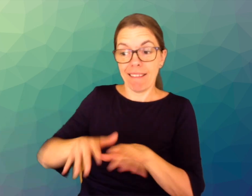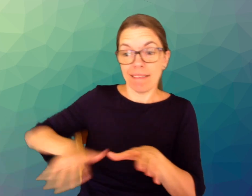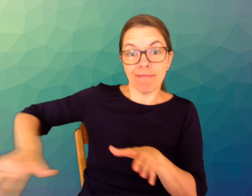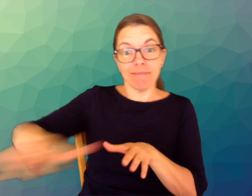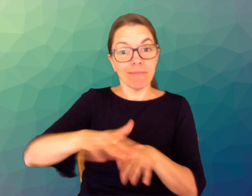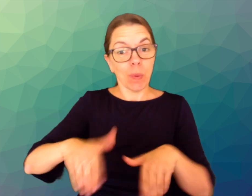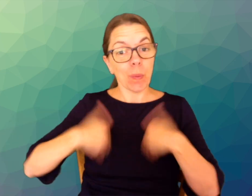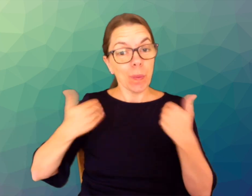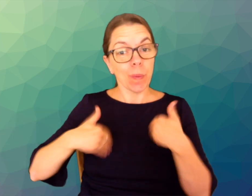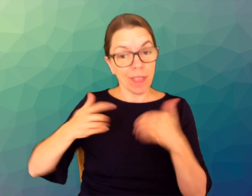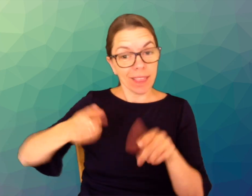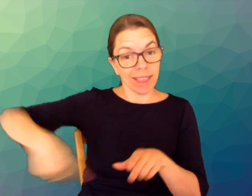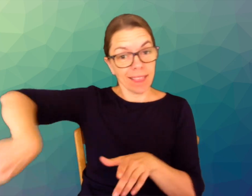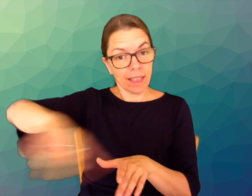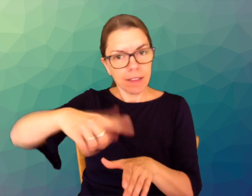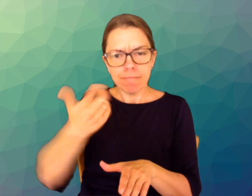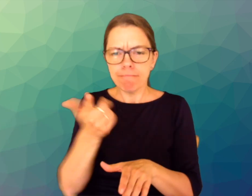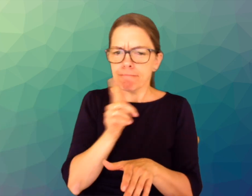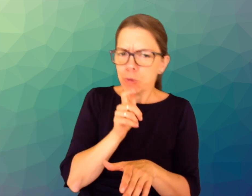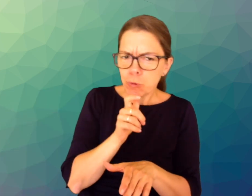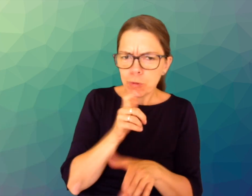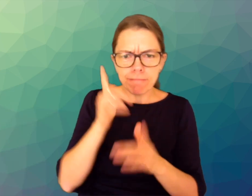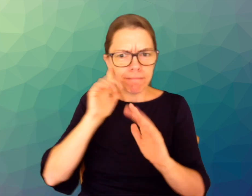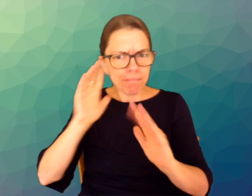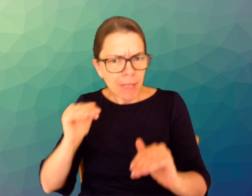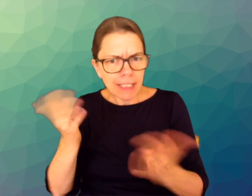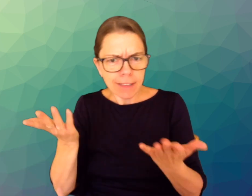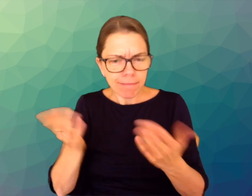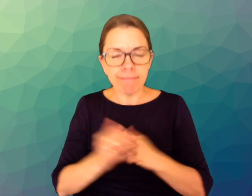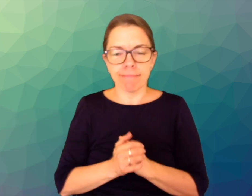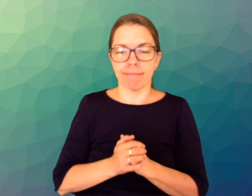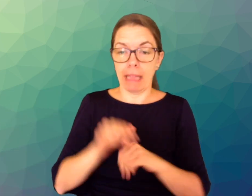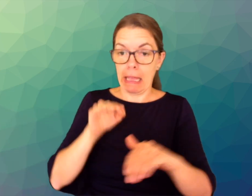What attendees can expect: